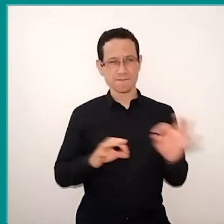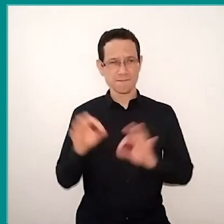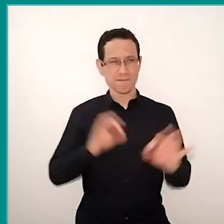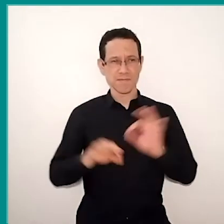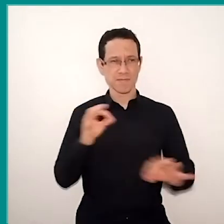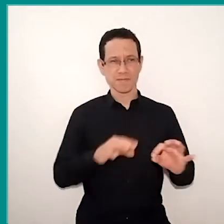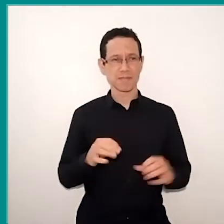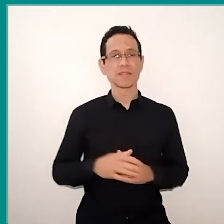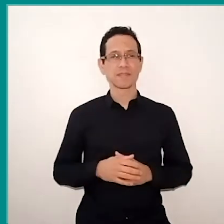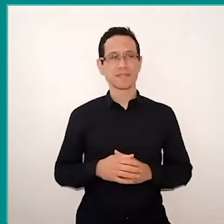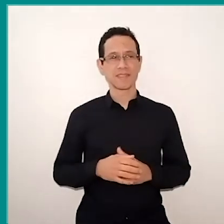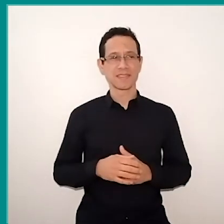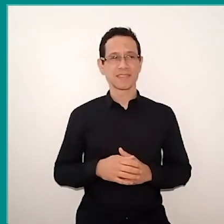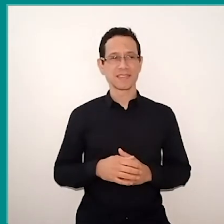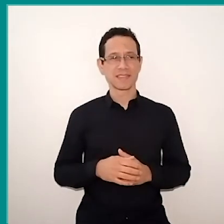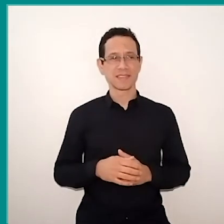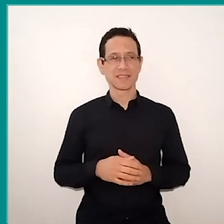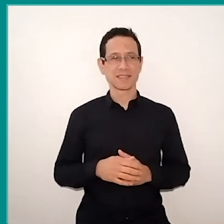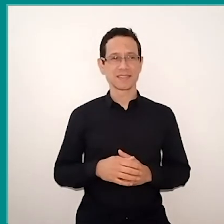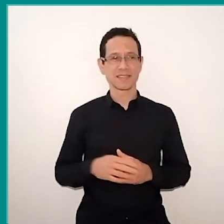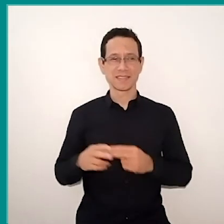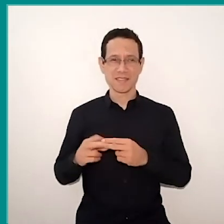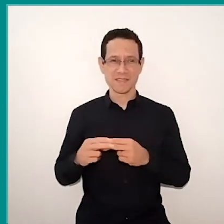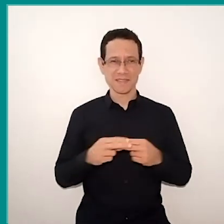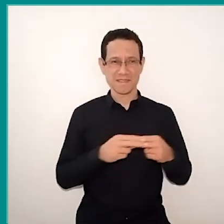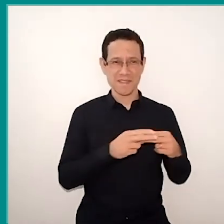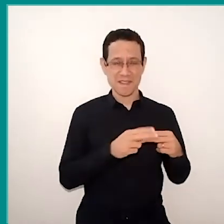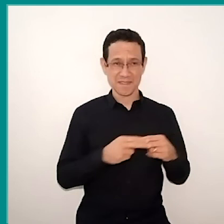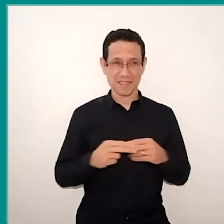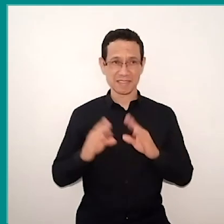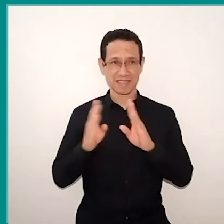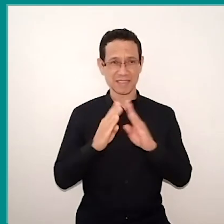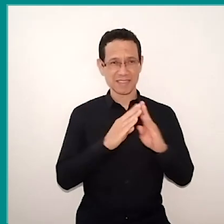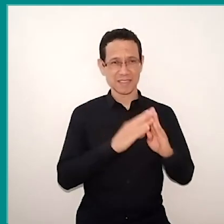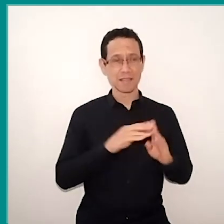Let me come back here, ready. They recorded at home, after they recorded, I turned this into QR Code,